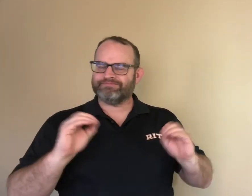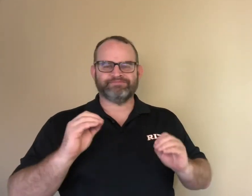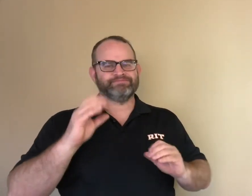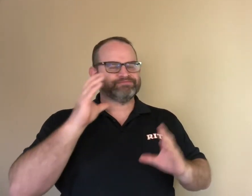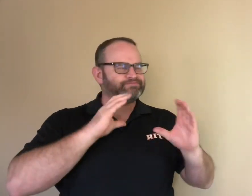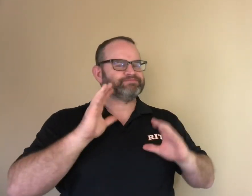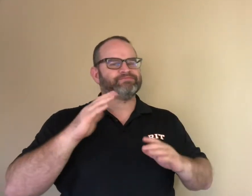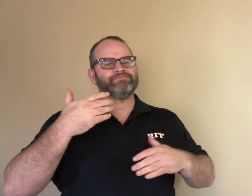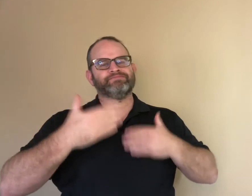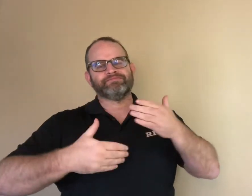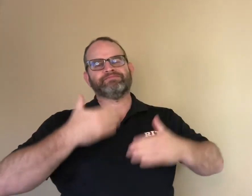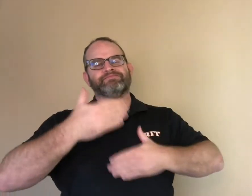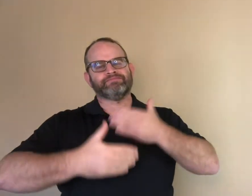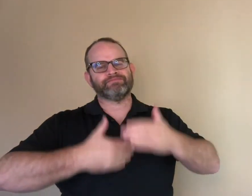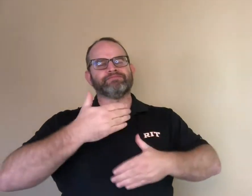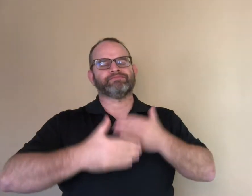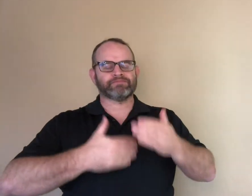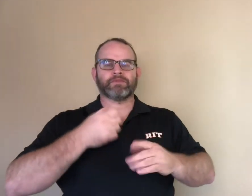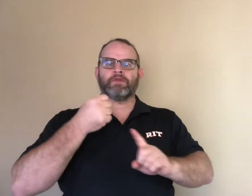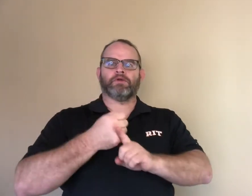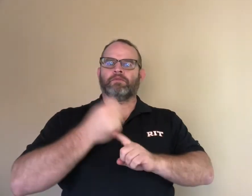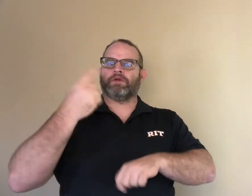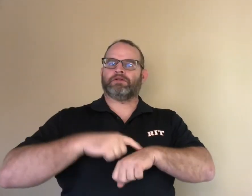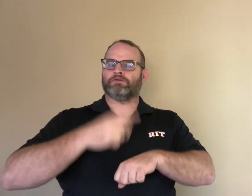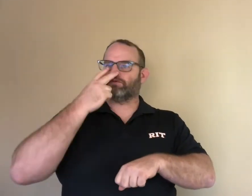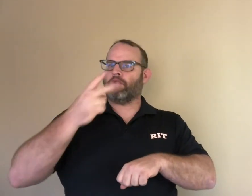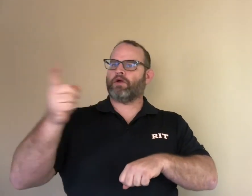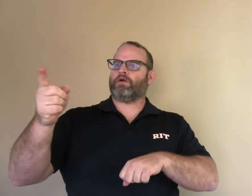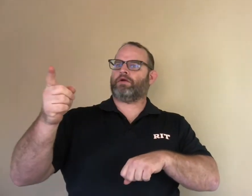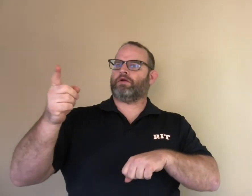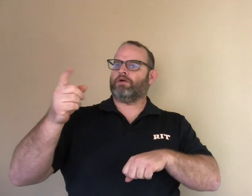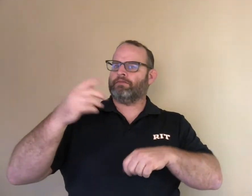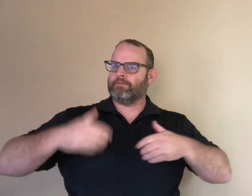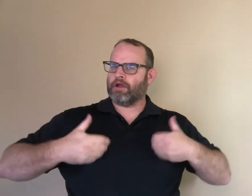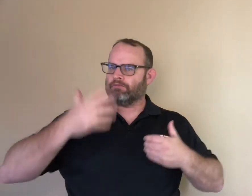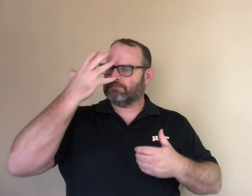Some time later, she saw a monkey through a window in one of the houses on her way to her school.